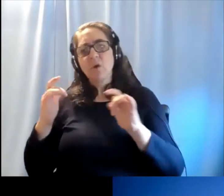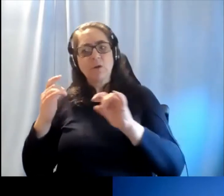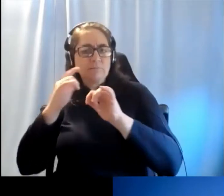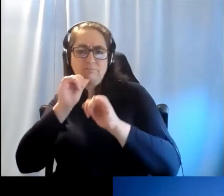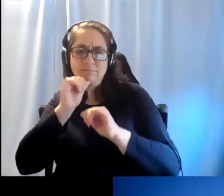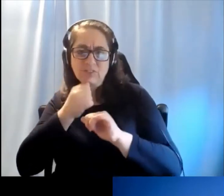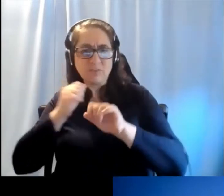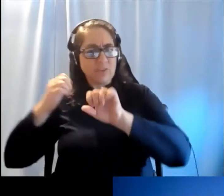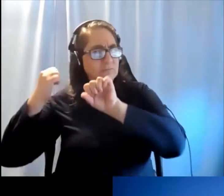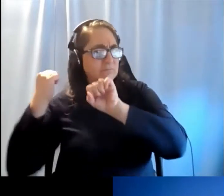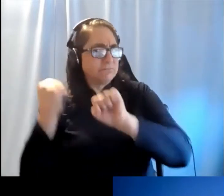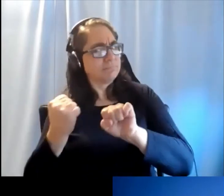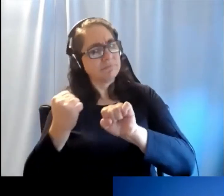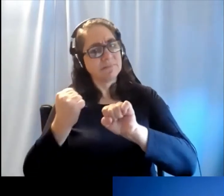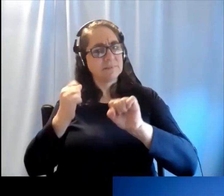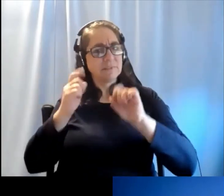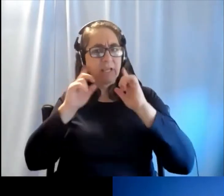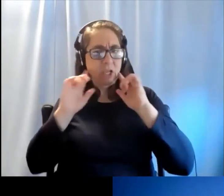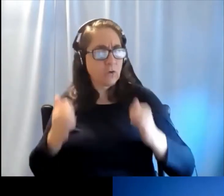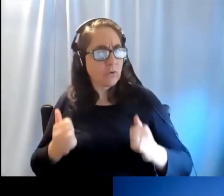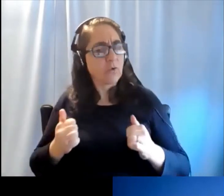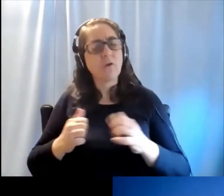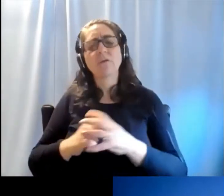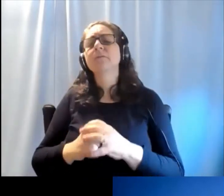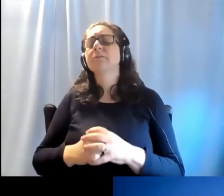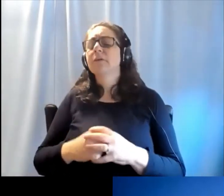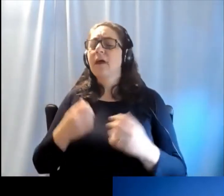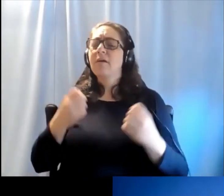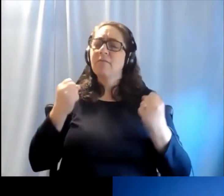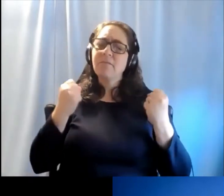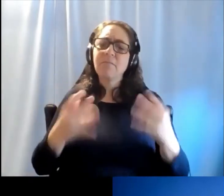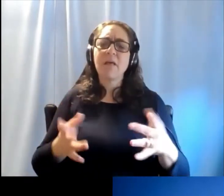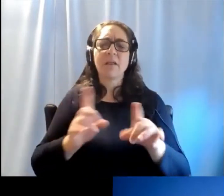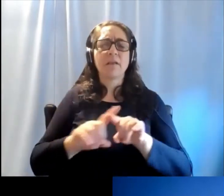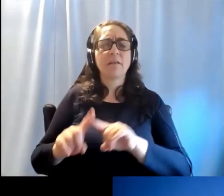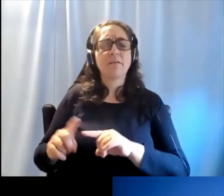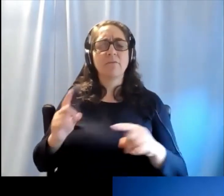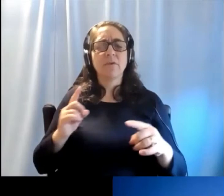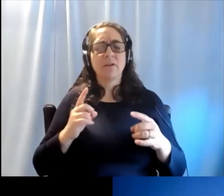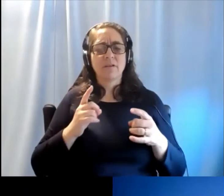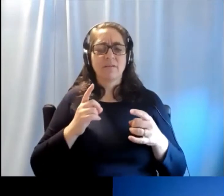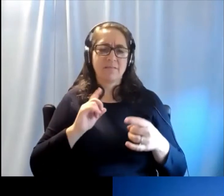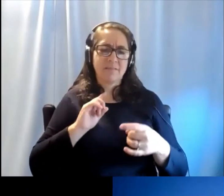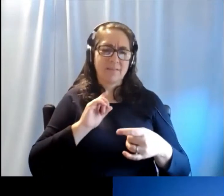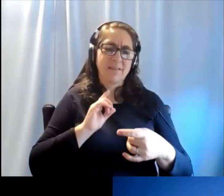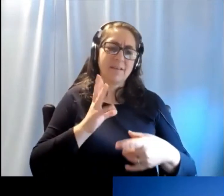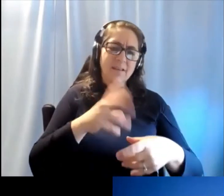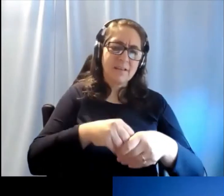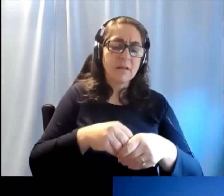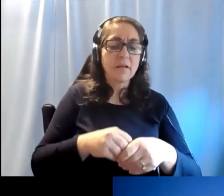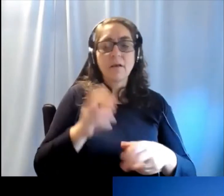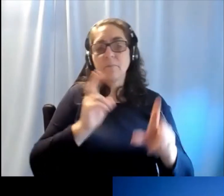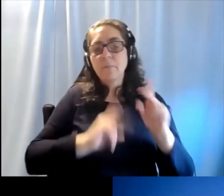or profound hearing loss and there are so many interventions that are available.